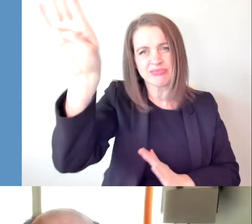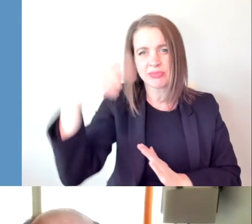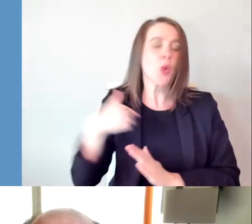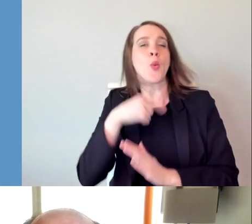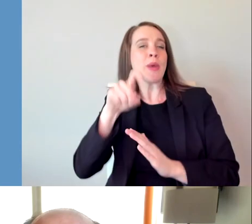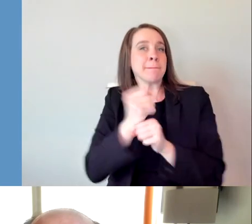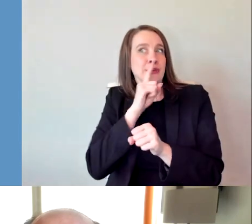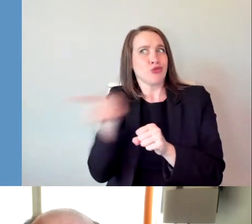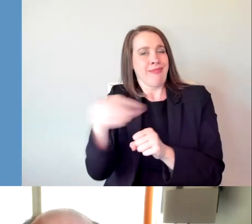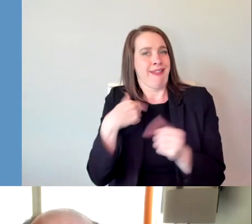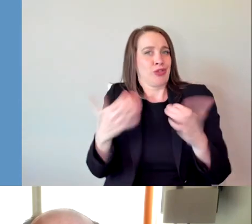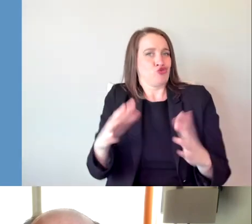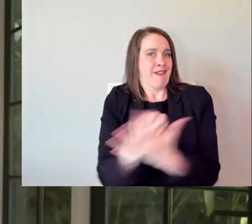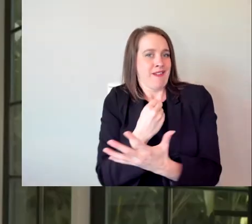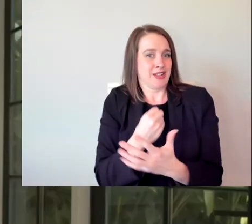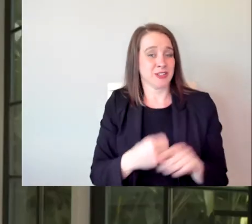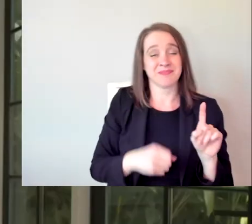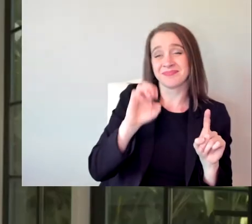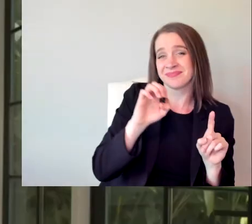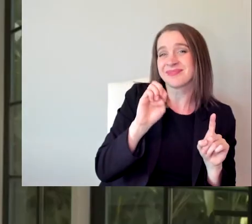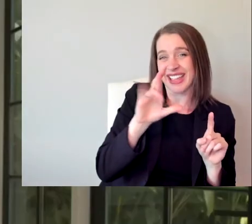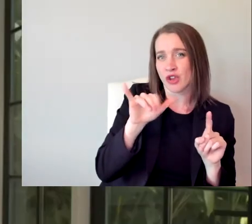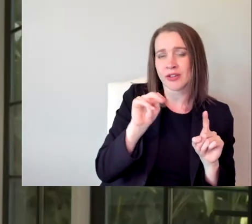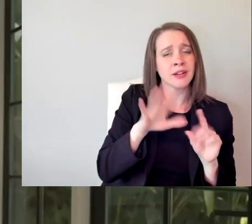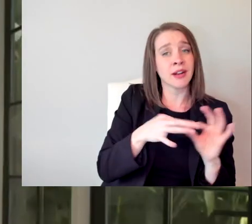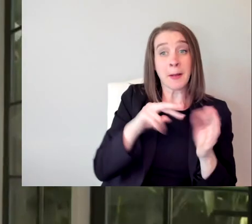It's not a lack of talented disabled people in the world,